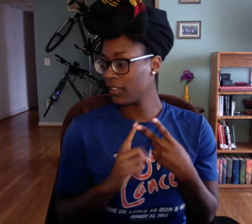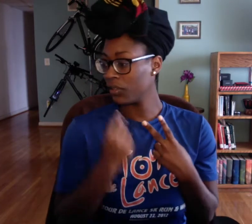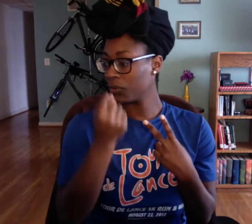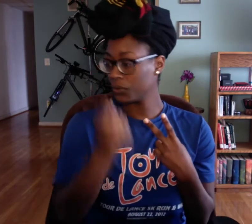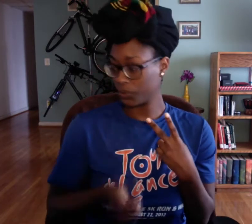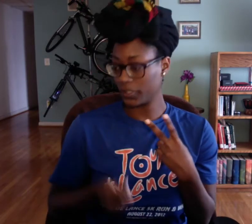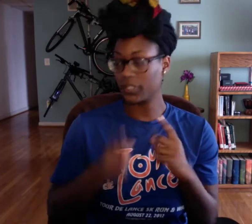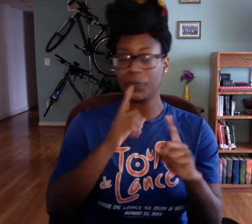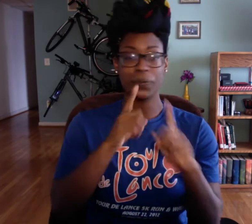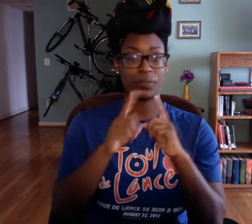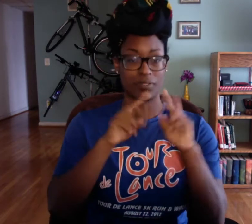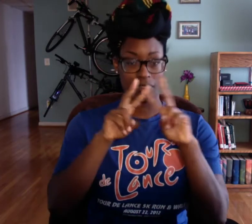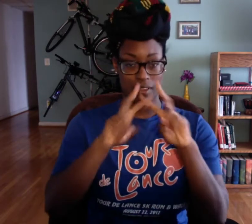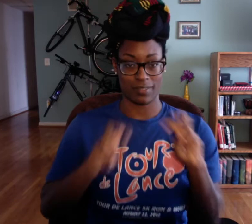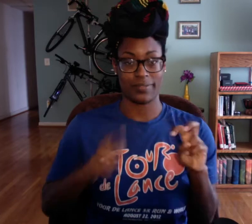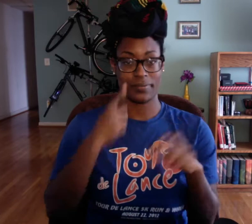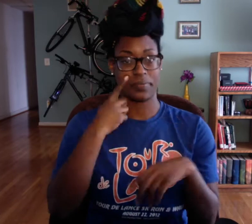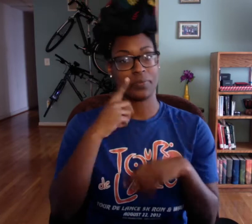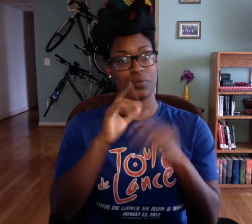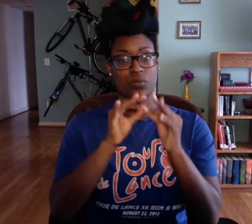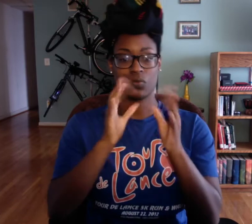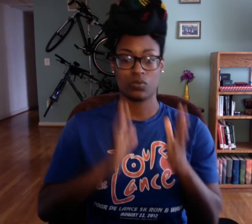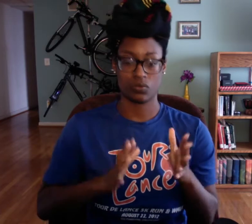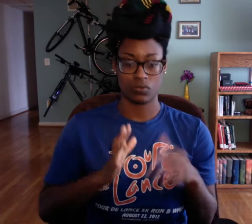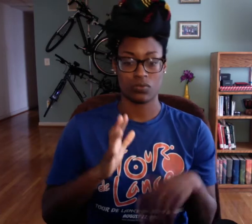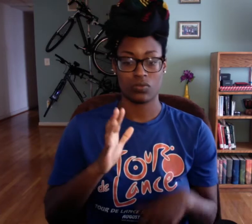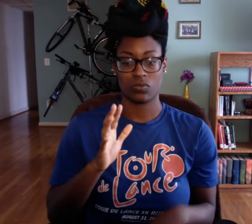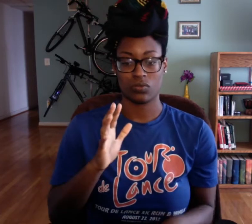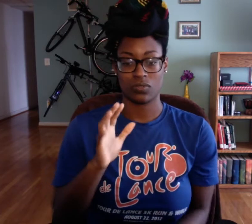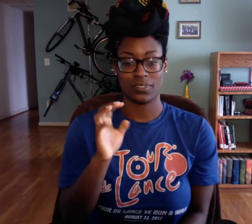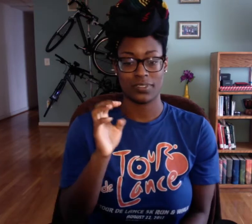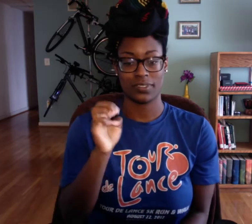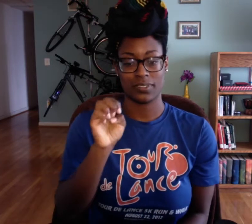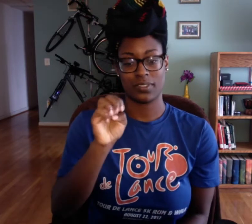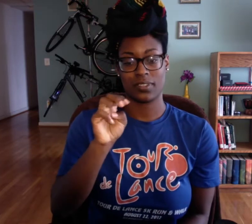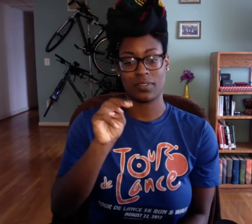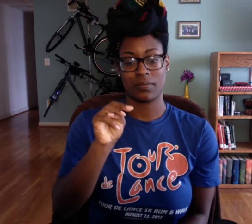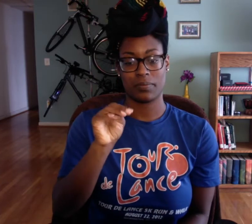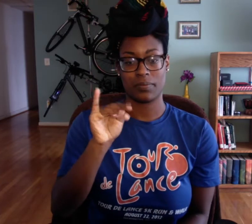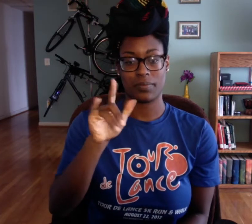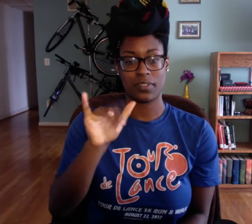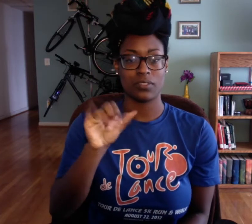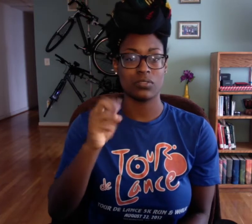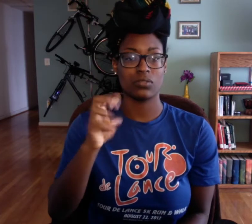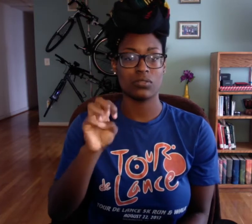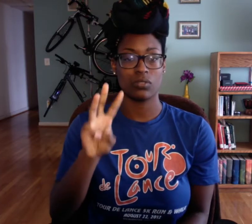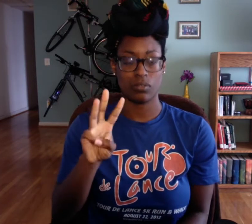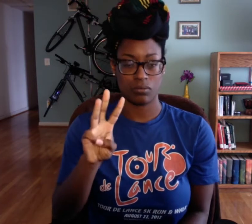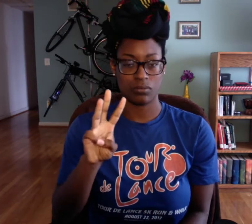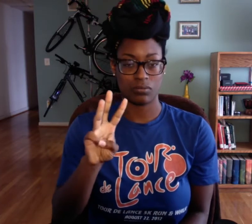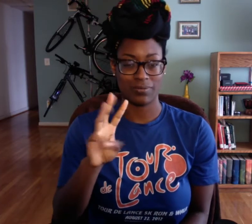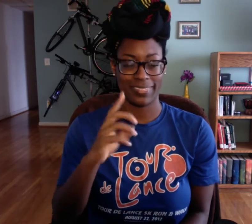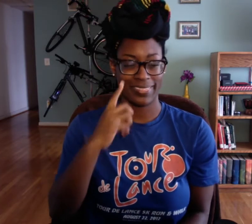Tuesday, "discourse analysis for interpreters" is with Emily Shaw.